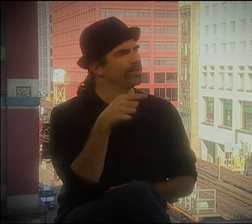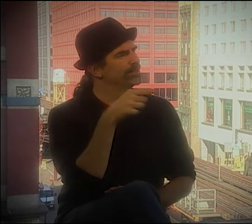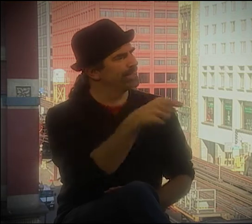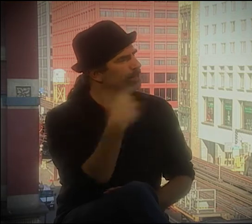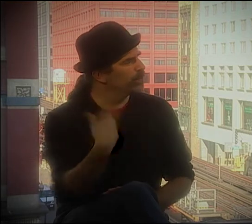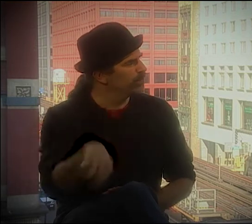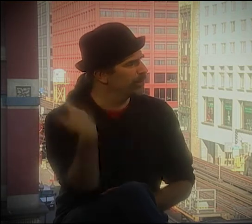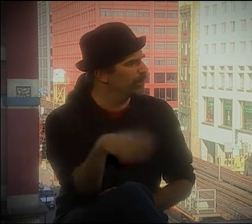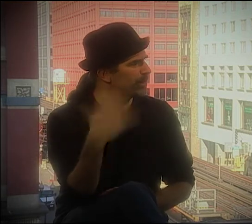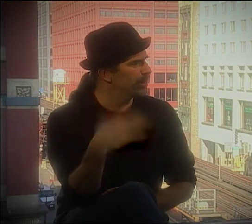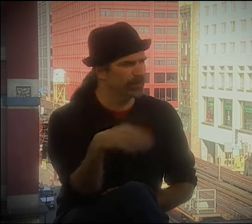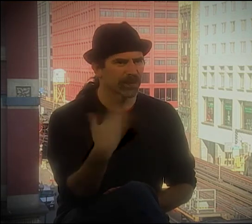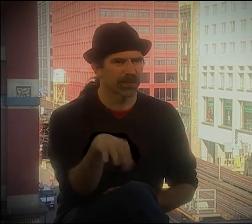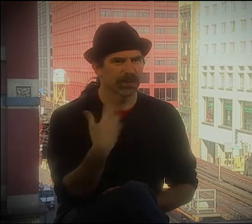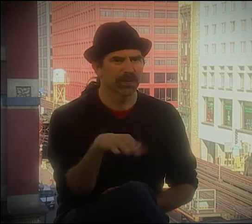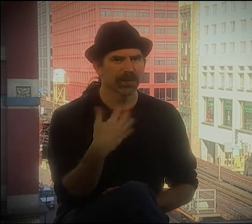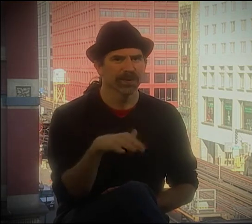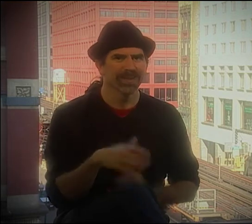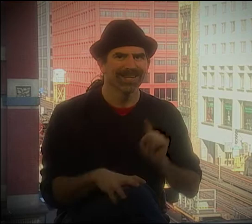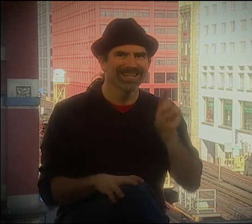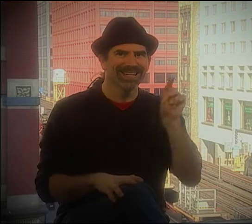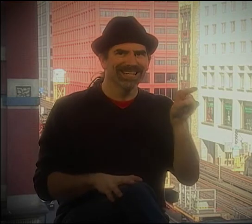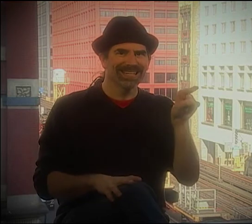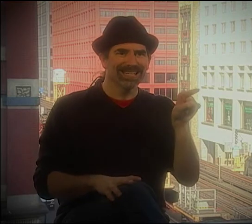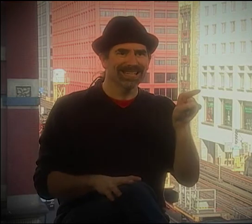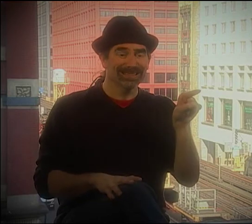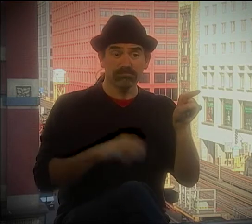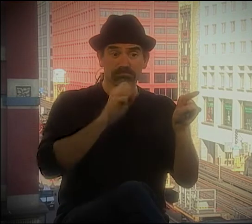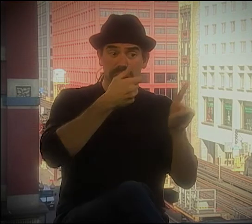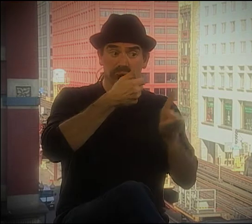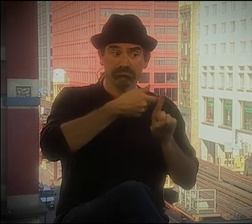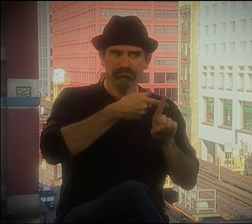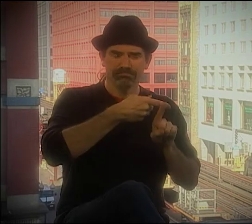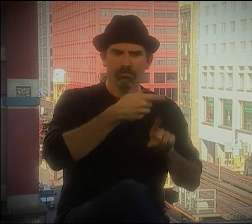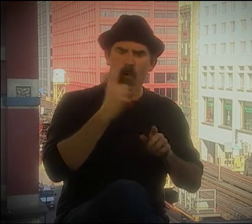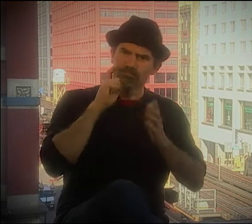I DIDN'T KNOW DOROTHY MILES, BUT WOW.